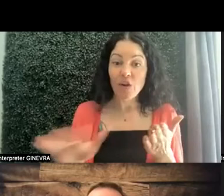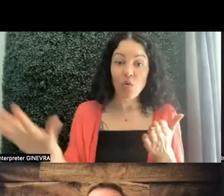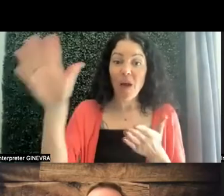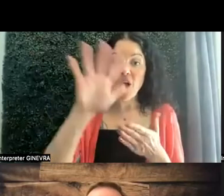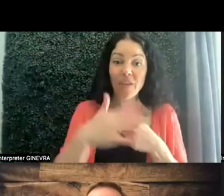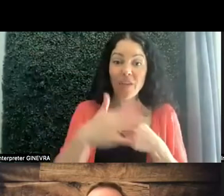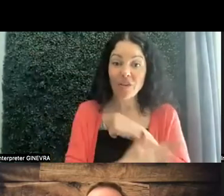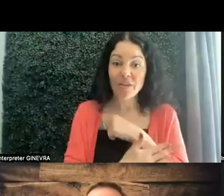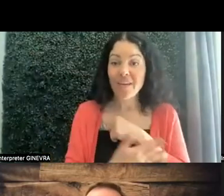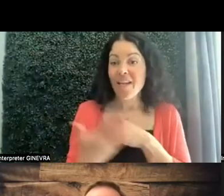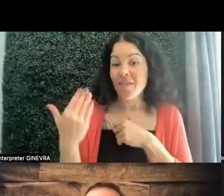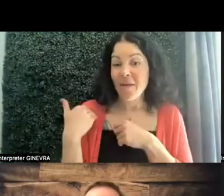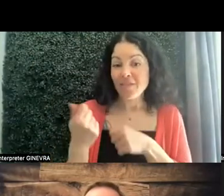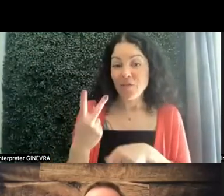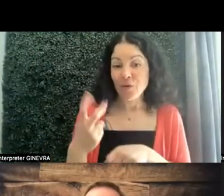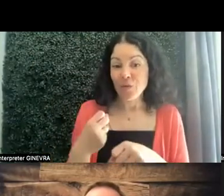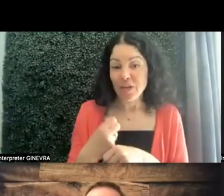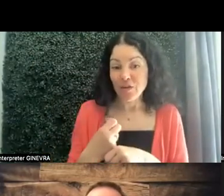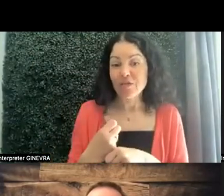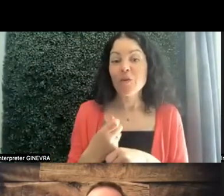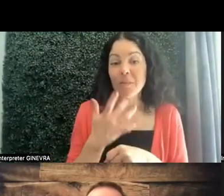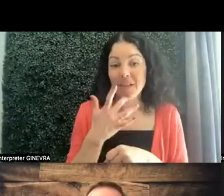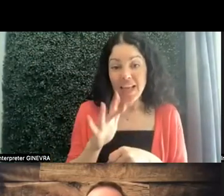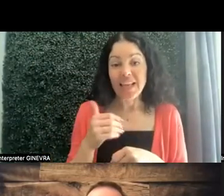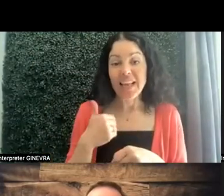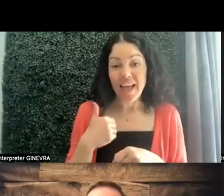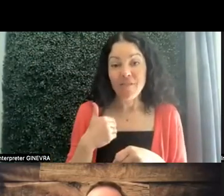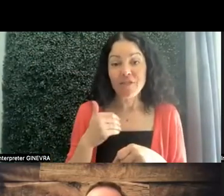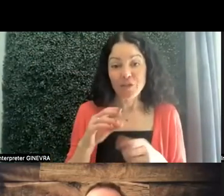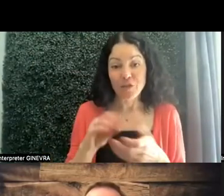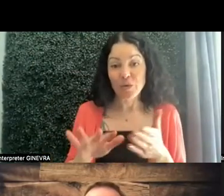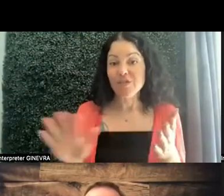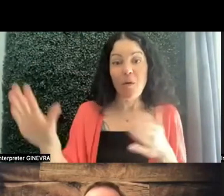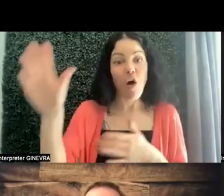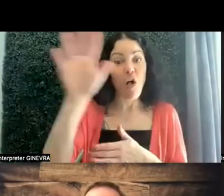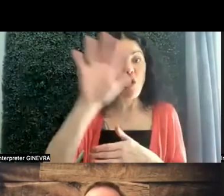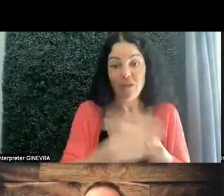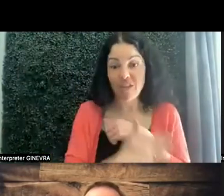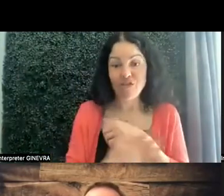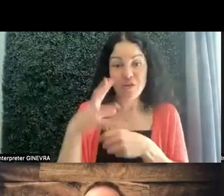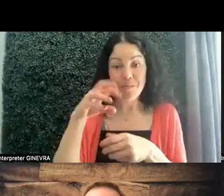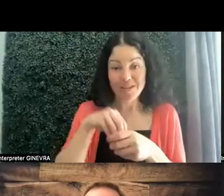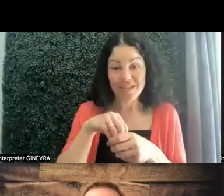fortunate to be able to have students participate from around the country, and we have had students from the East